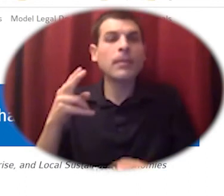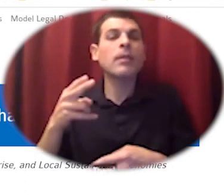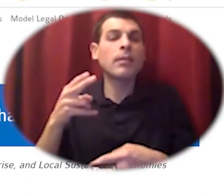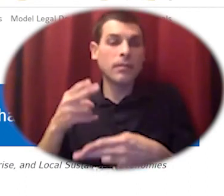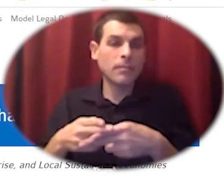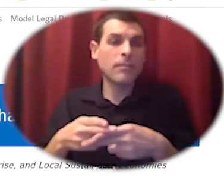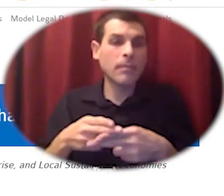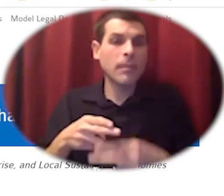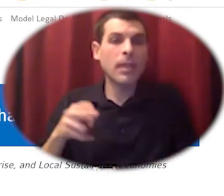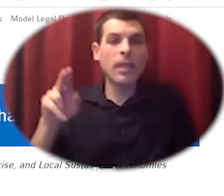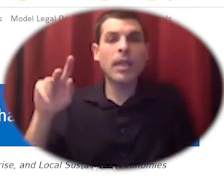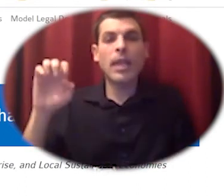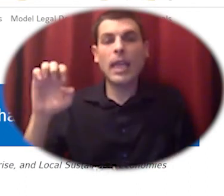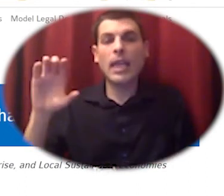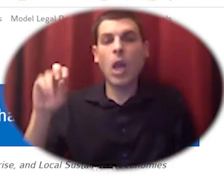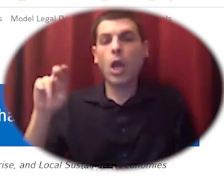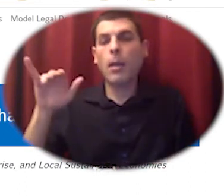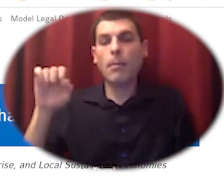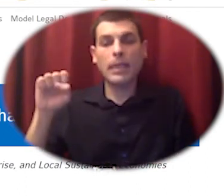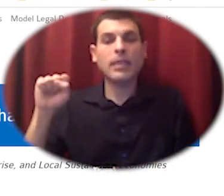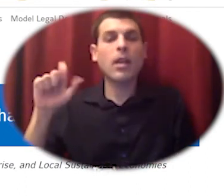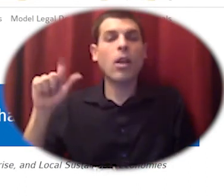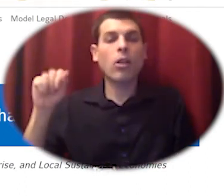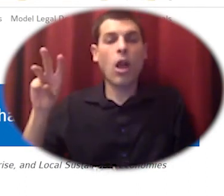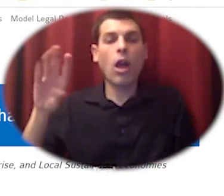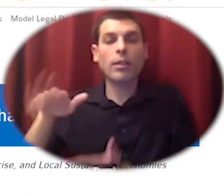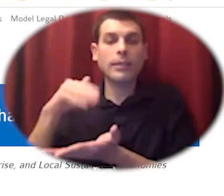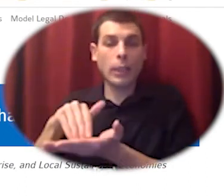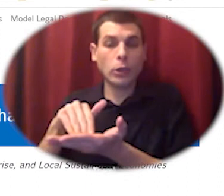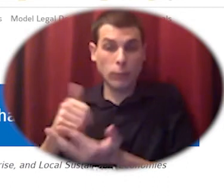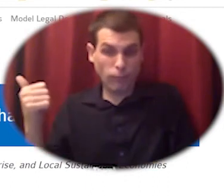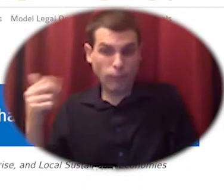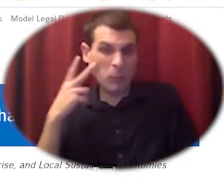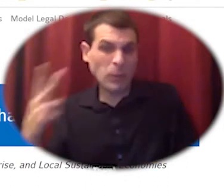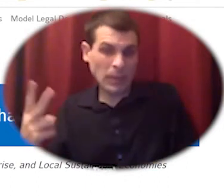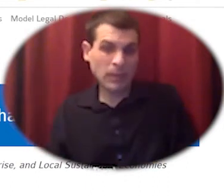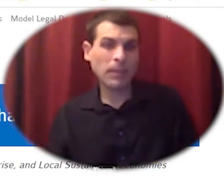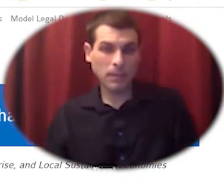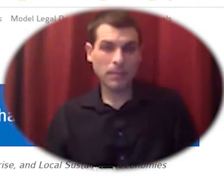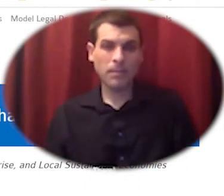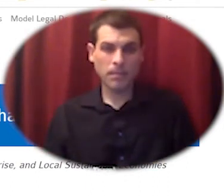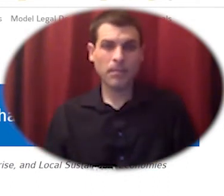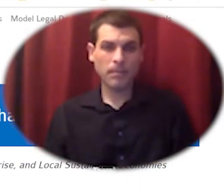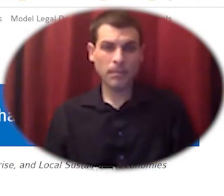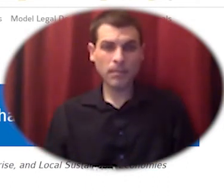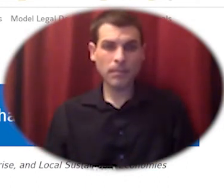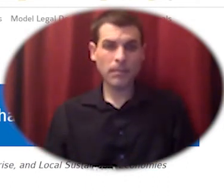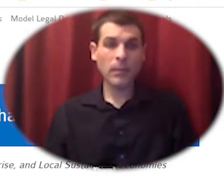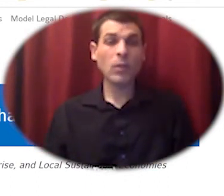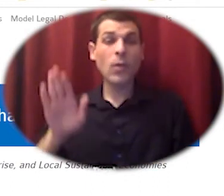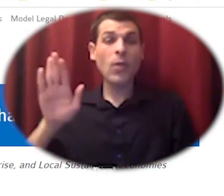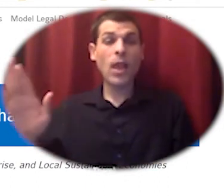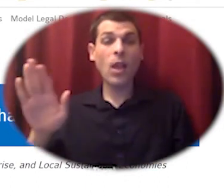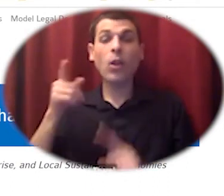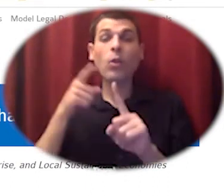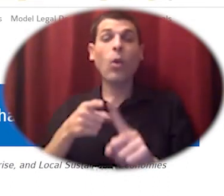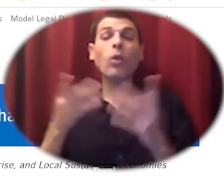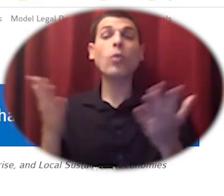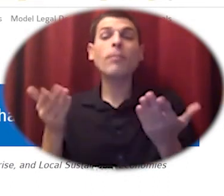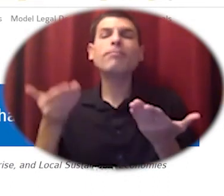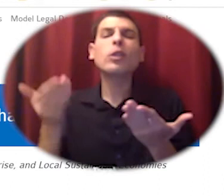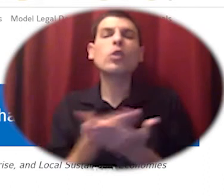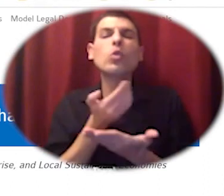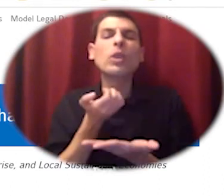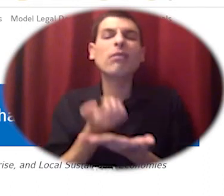website so much of what they're working towards with the new economy and many uh great critiques